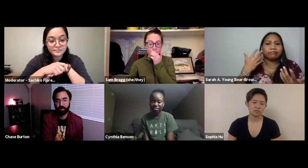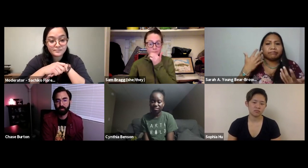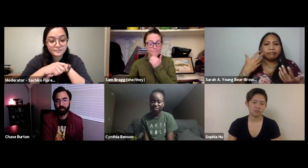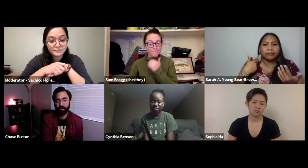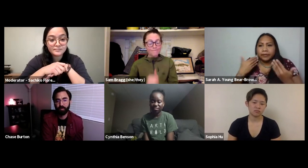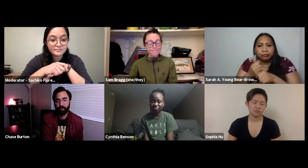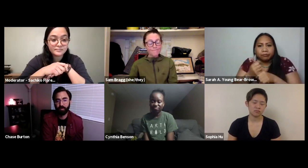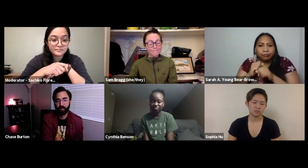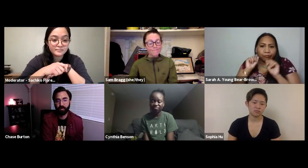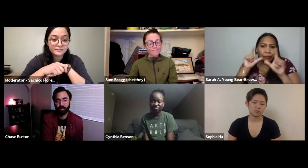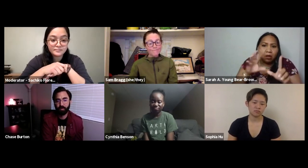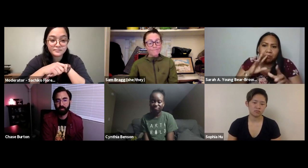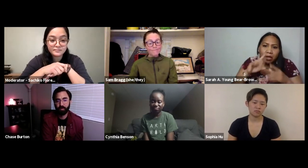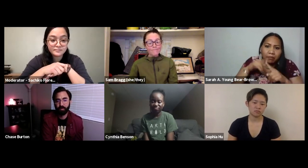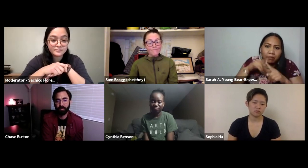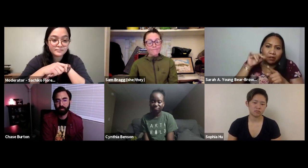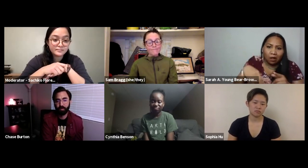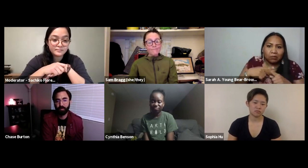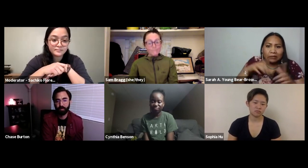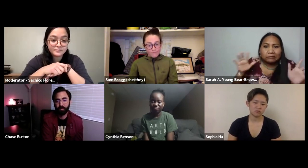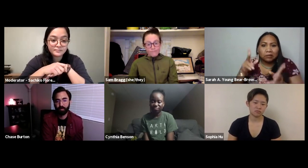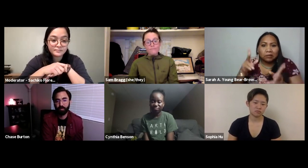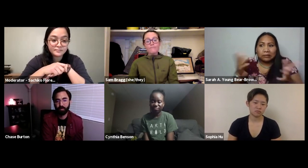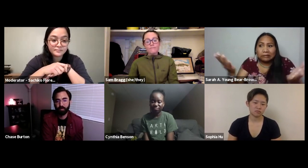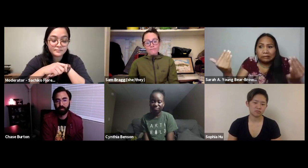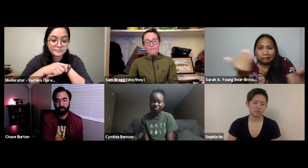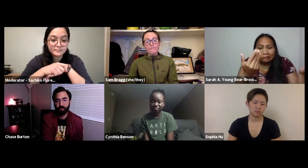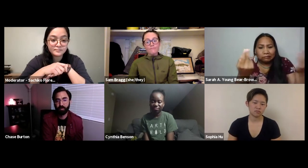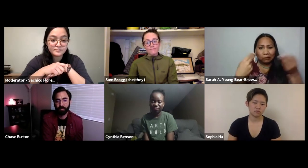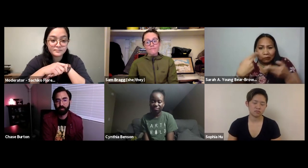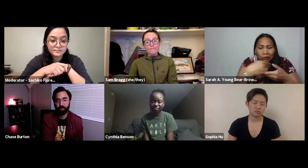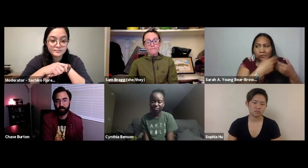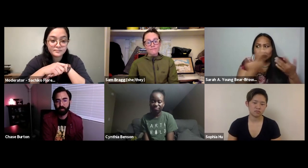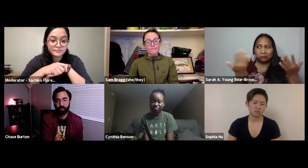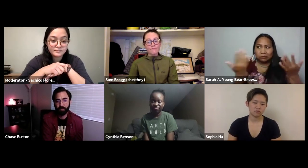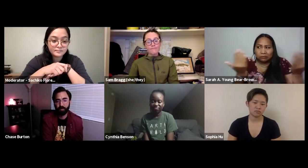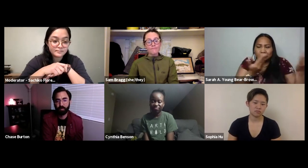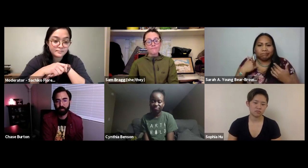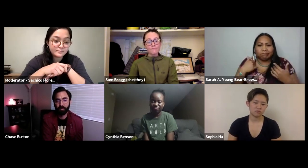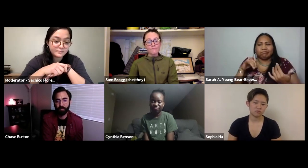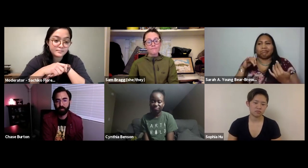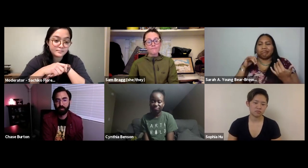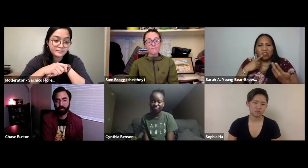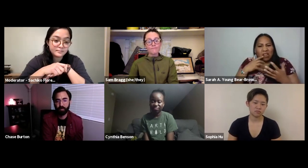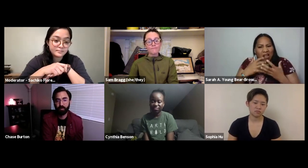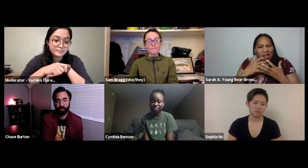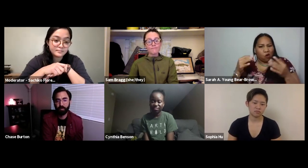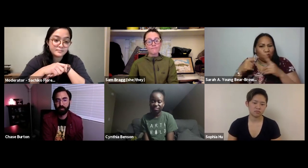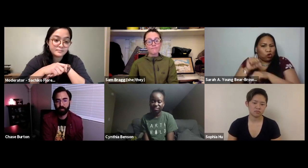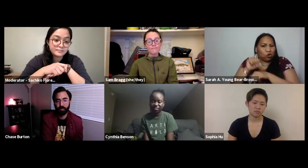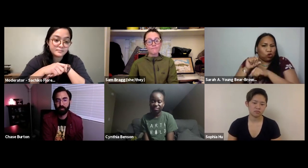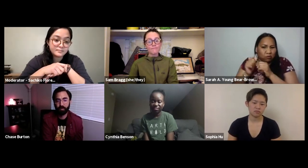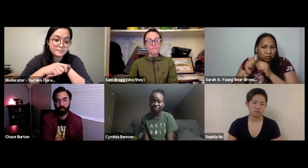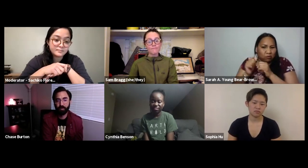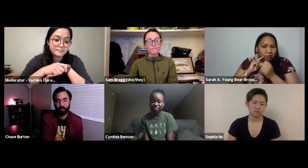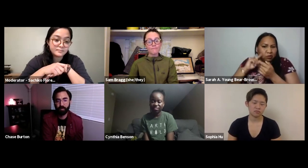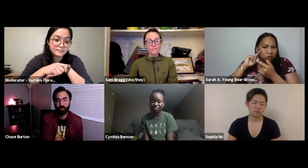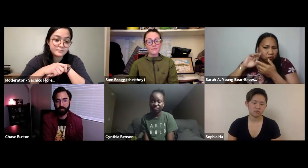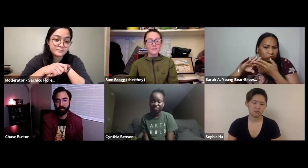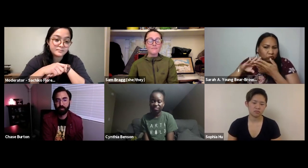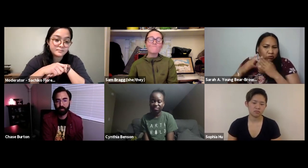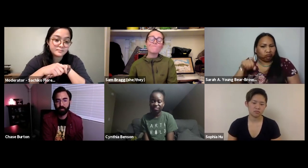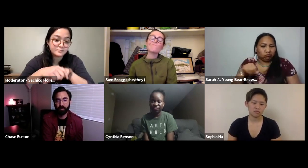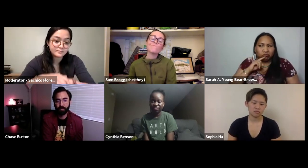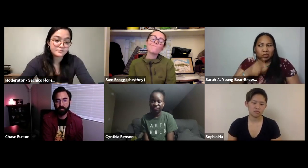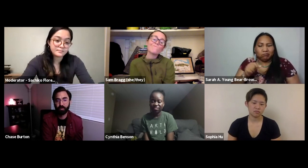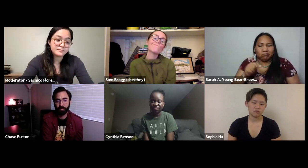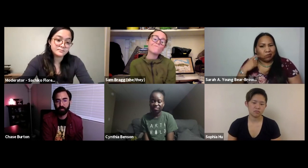and I have to make vlogs and talk about things to try and encourage people to come out and